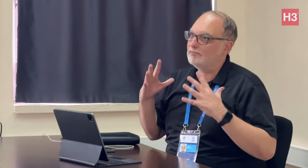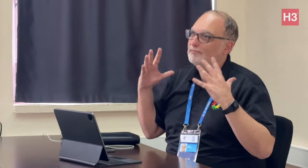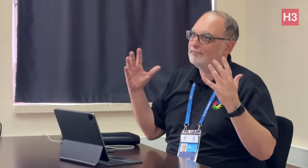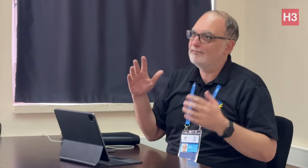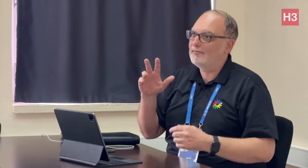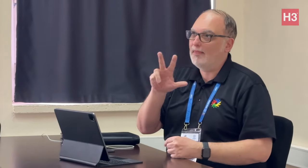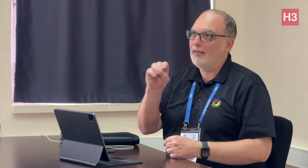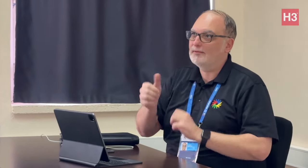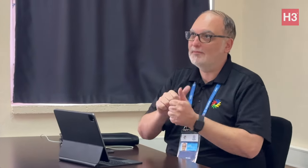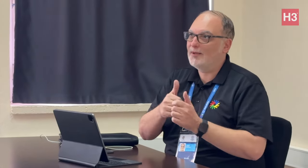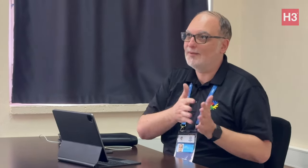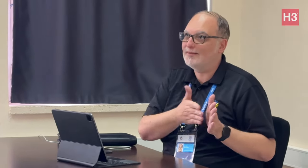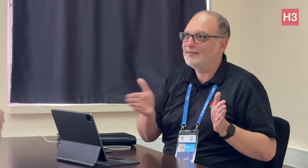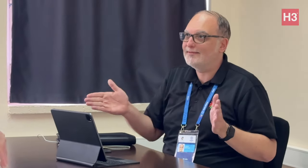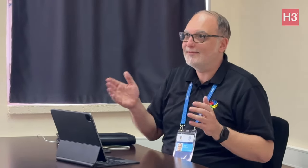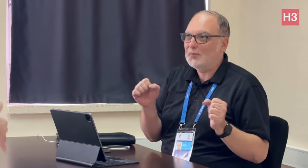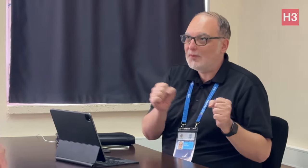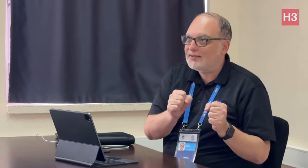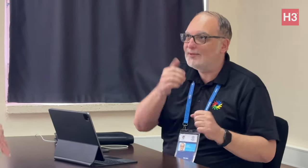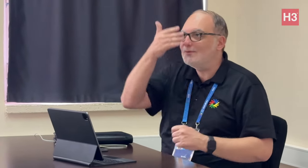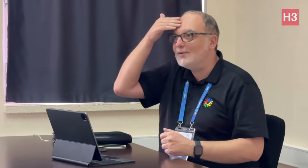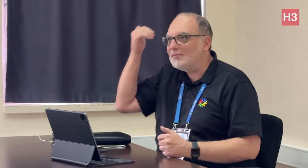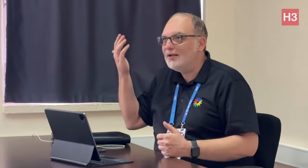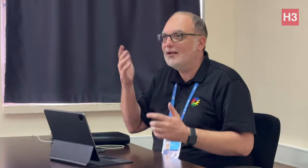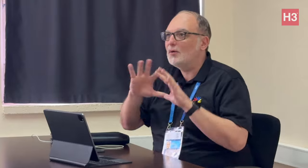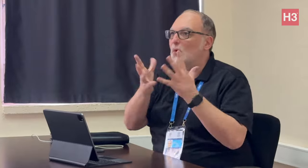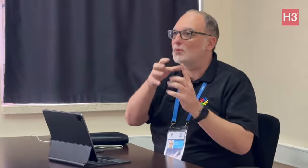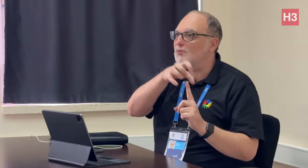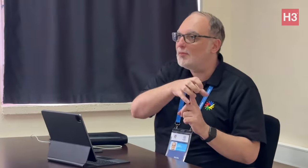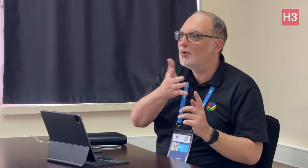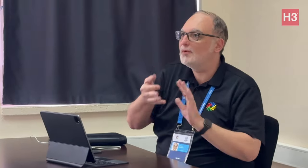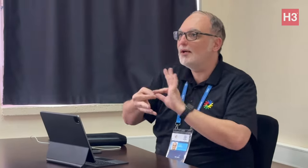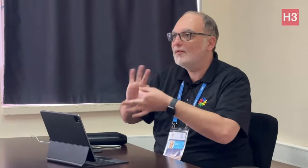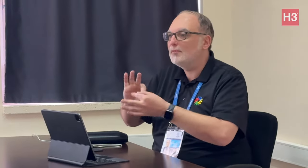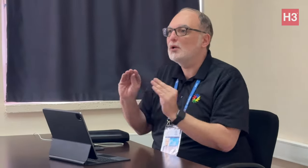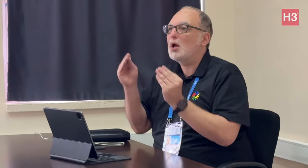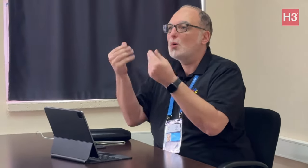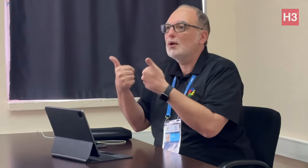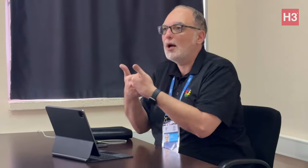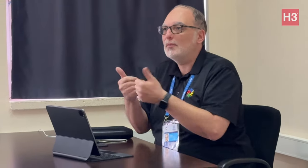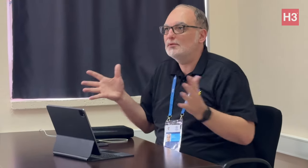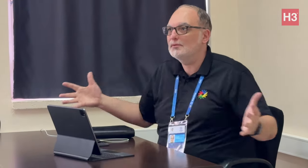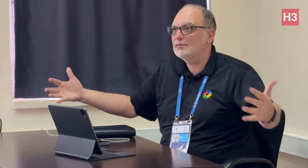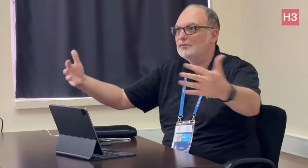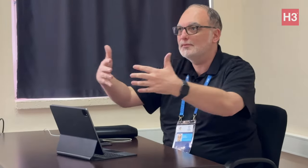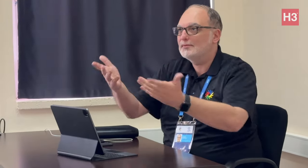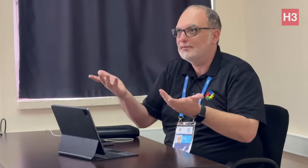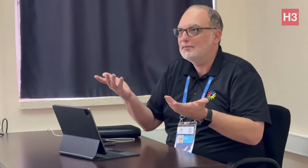[Jurgen]: My responsibilities were indeed huge. I was in charge of some 30 different sporting activities in Winter and Summer Deaflympics, World Championships, and Youth Games.